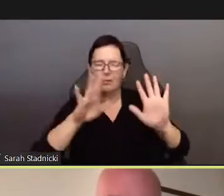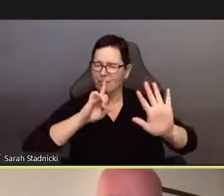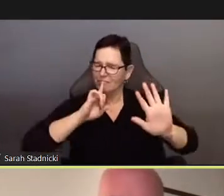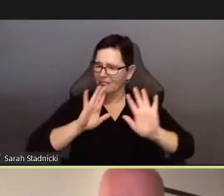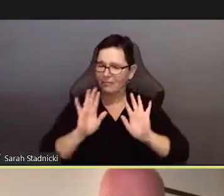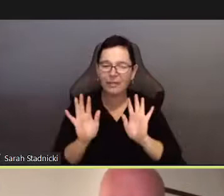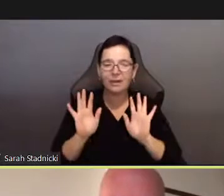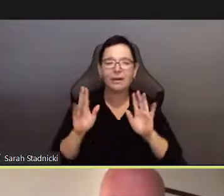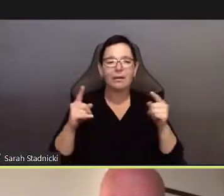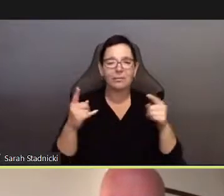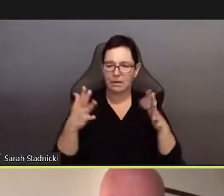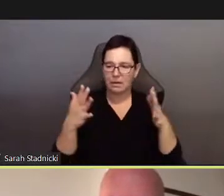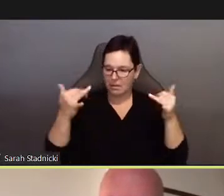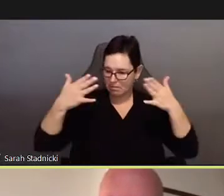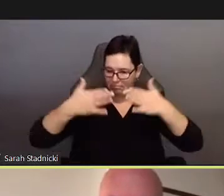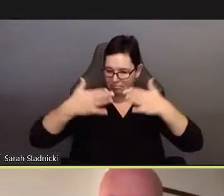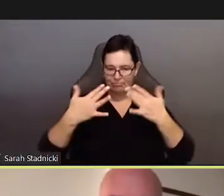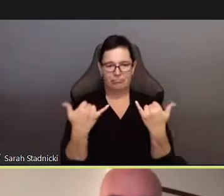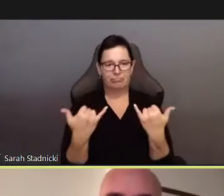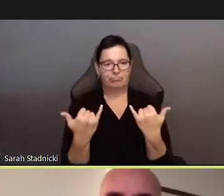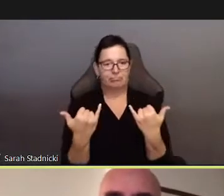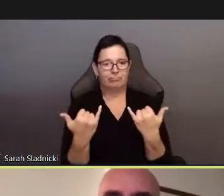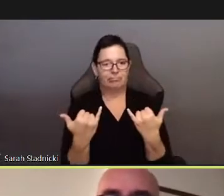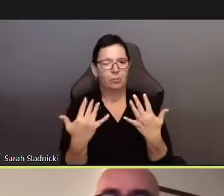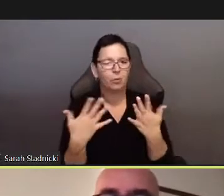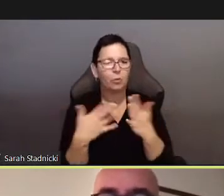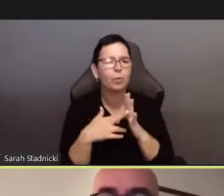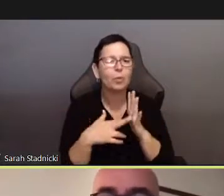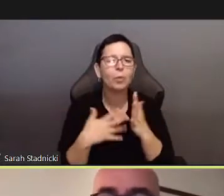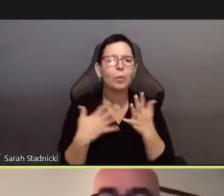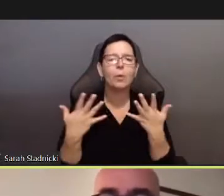Not an historical looking backward, not an infinite progress towards utopian future,